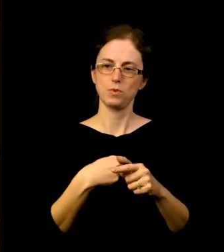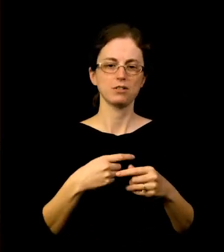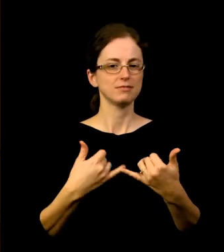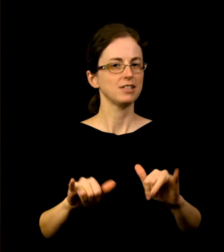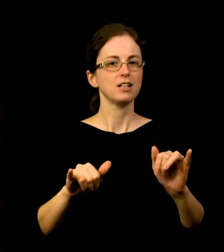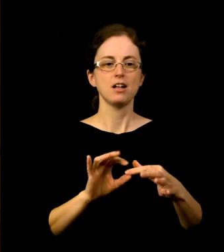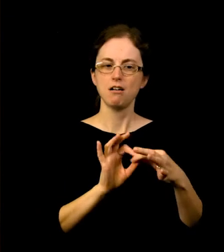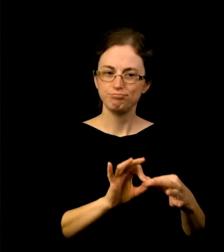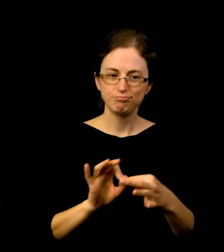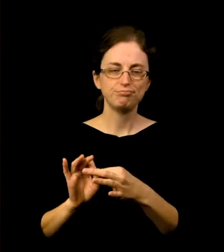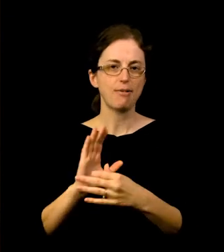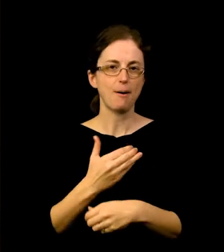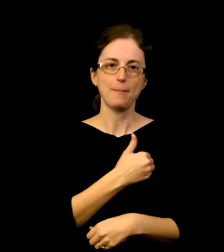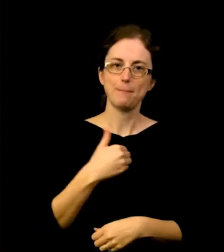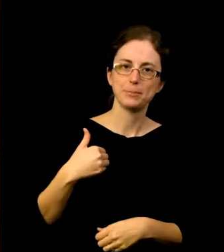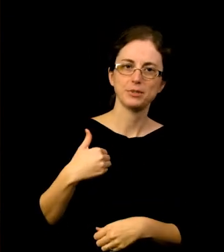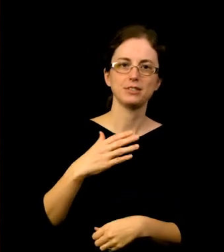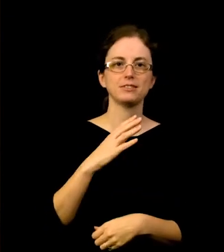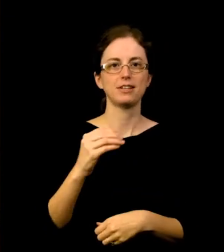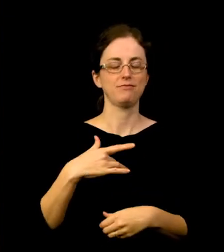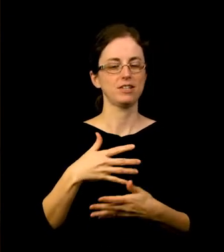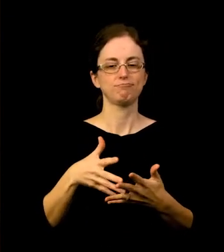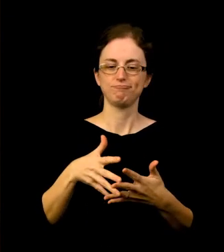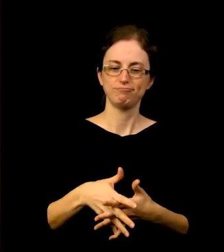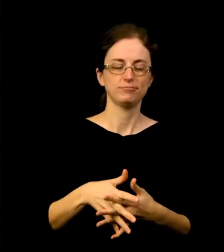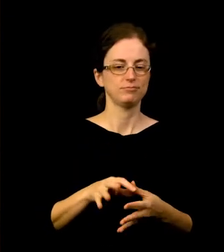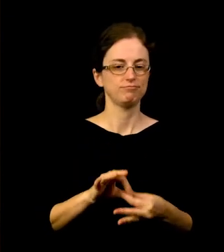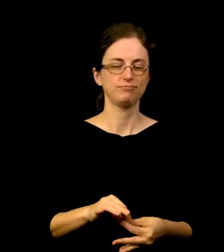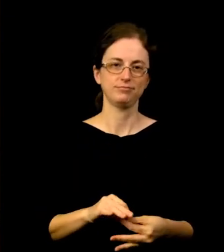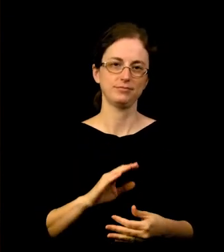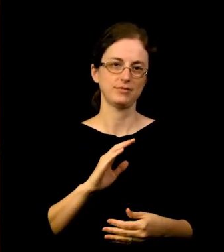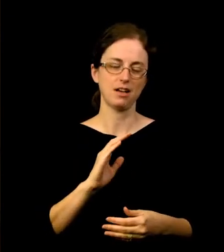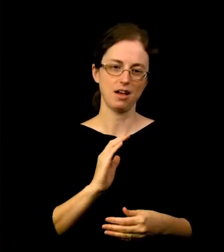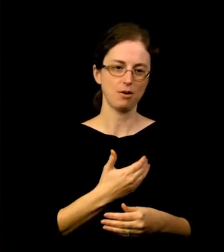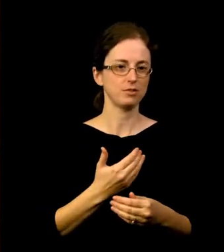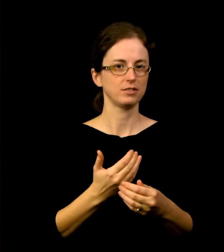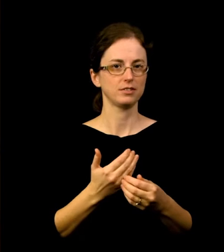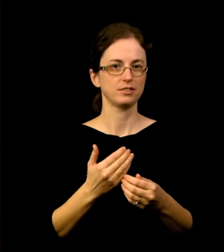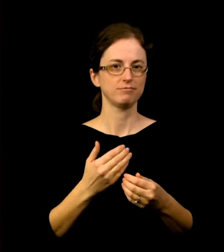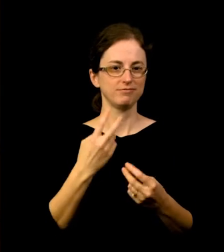Thank you, Gareth for stewarding our finances and to Karie for your tireless efforts leading us towards our fundraising goals.